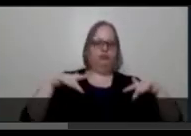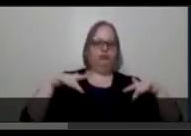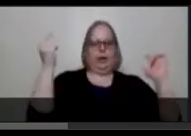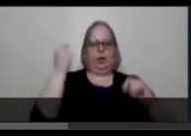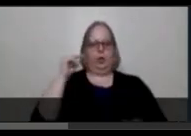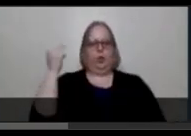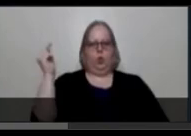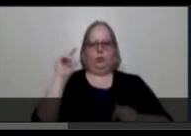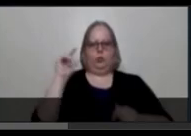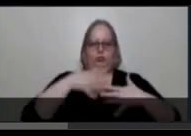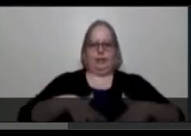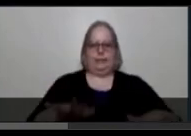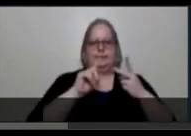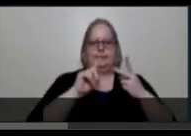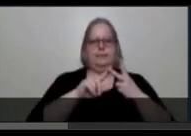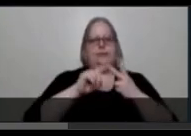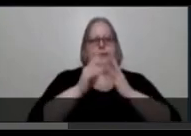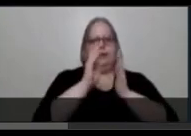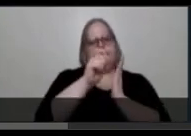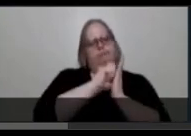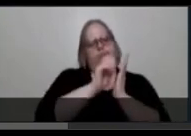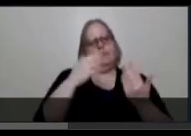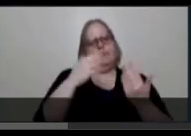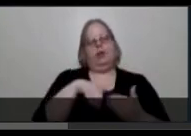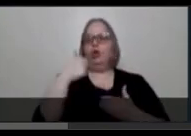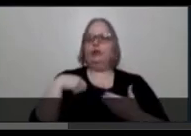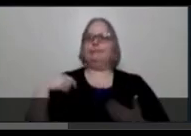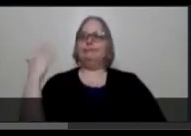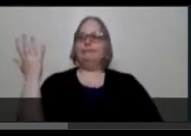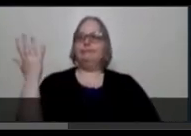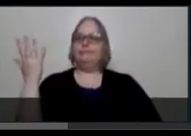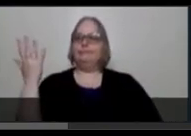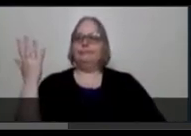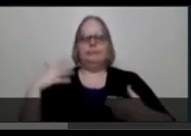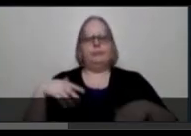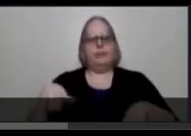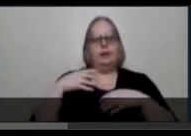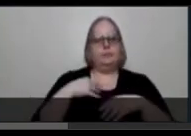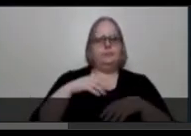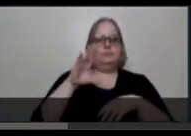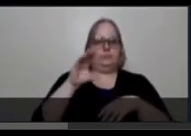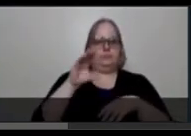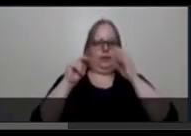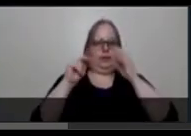hand gesturing expessively, a can propped up on their legs, extended in front of [them],